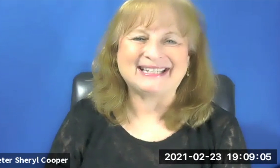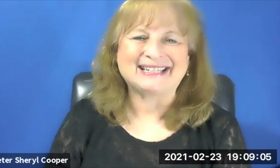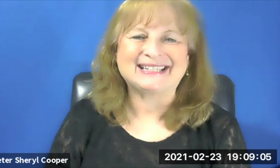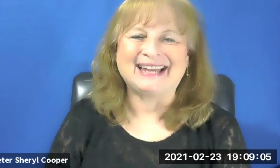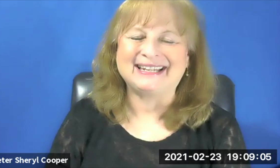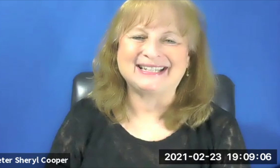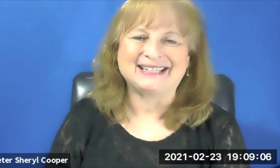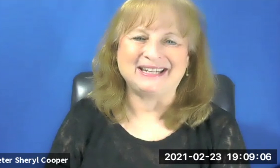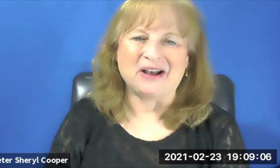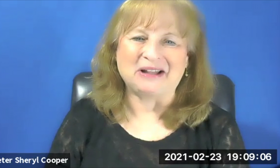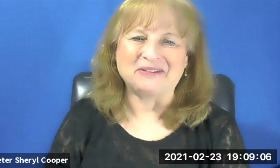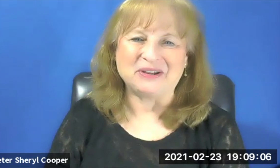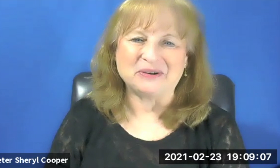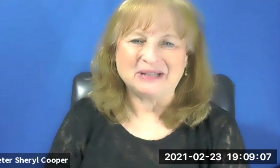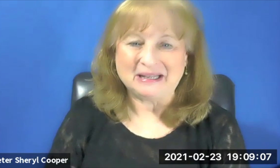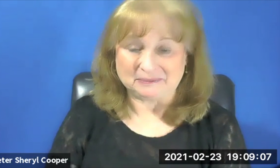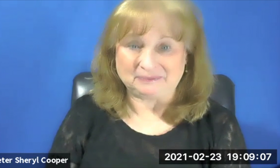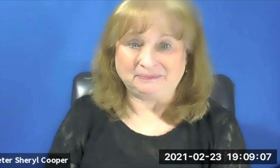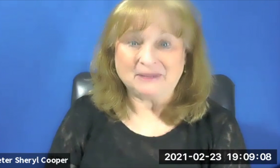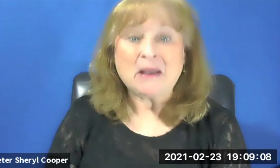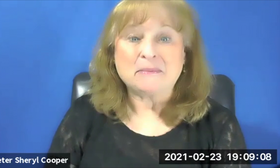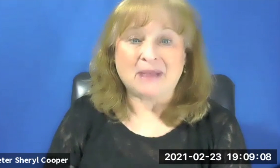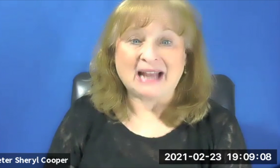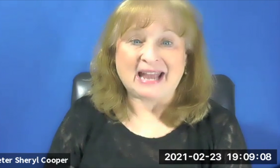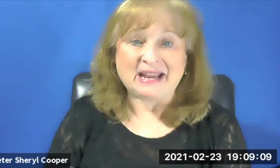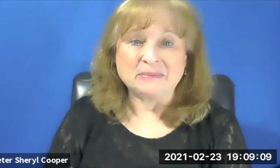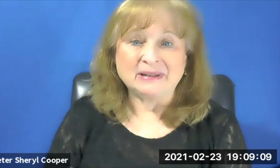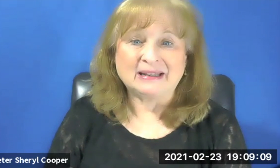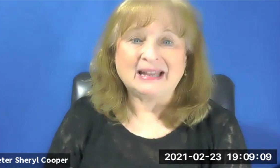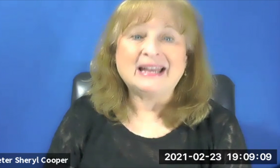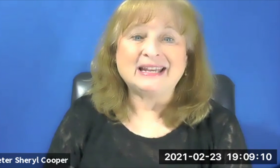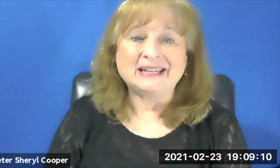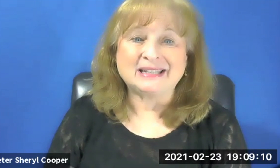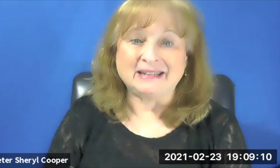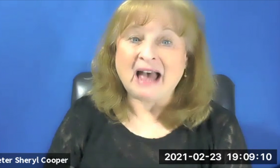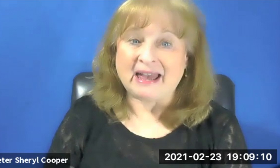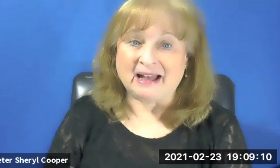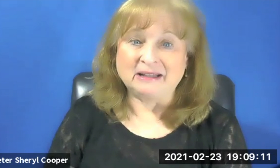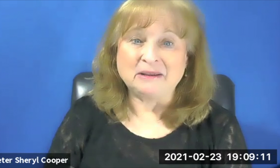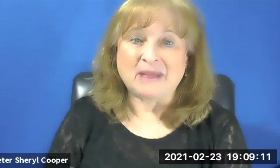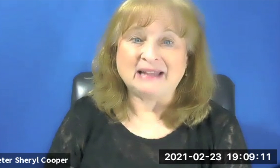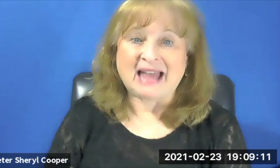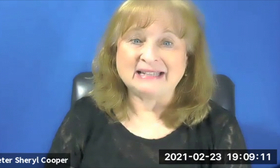It's exciting to see all of you My name is Yael. My